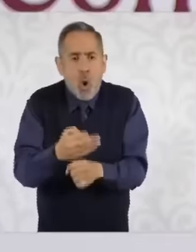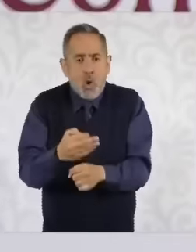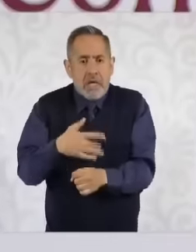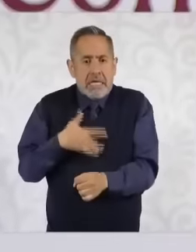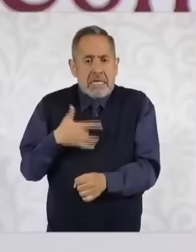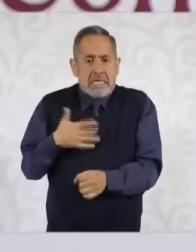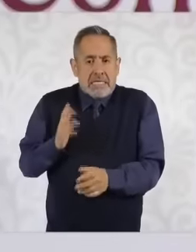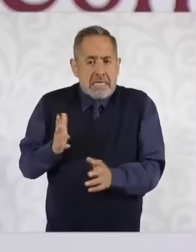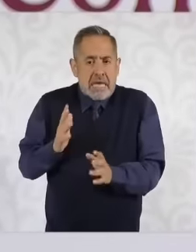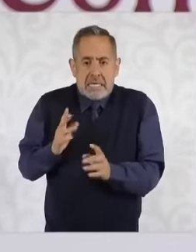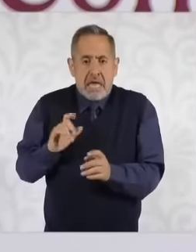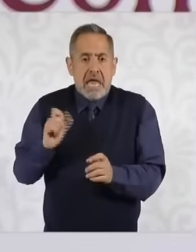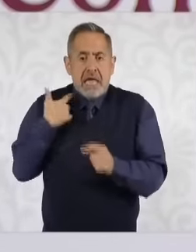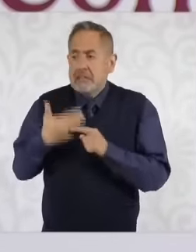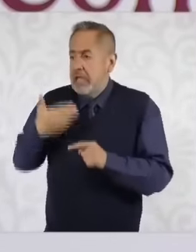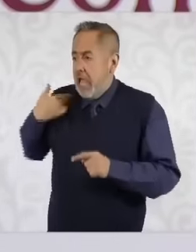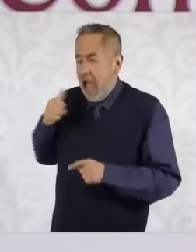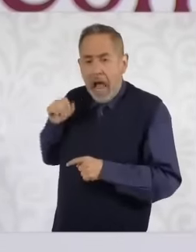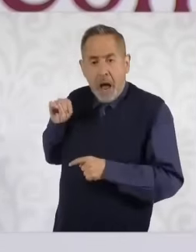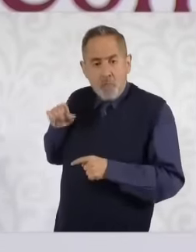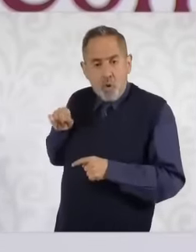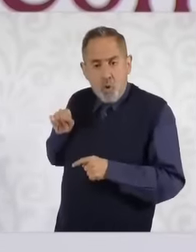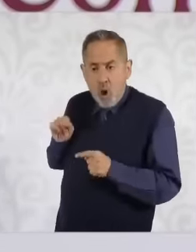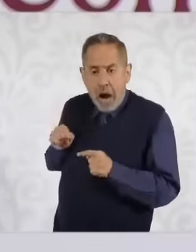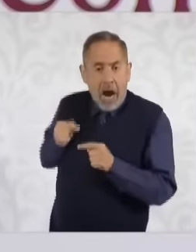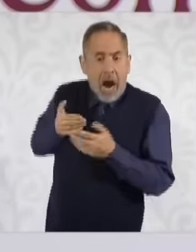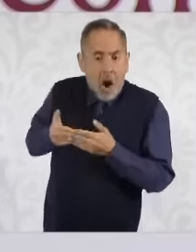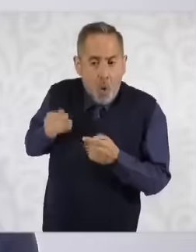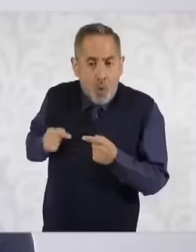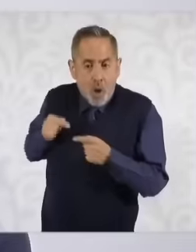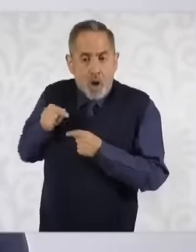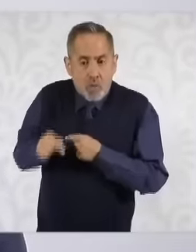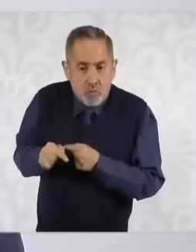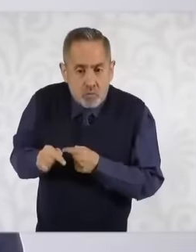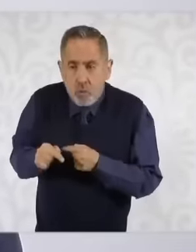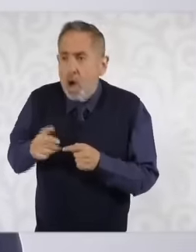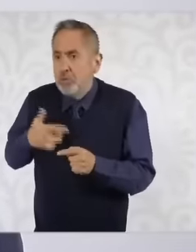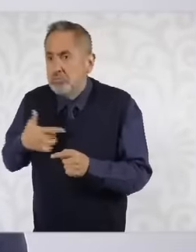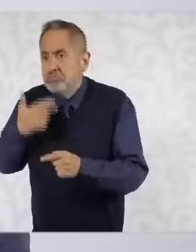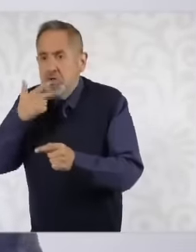government of President Andrés Manuel López Obrador and every day We will continue advancing